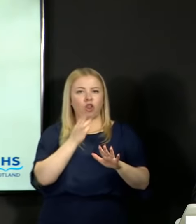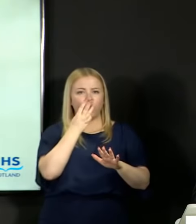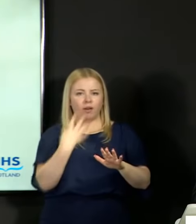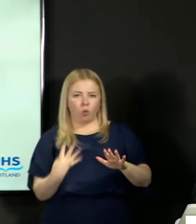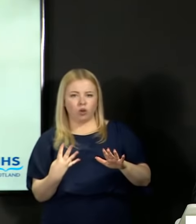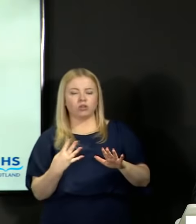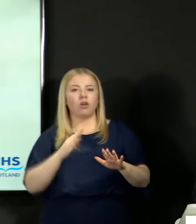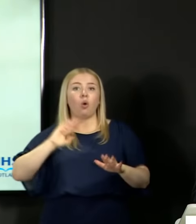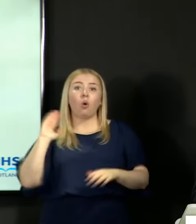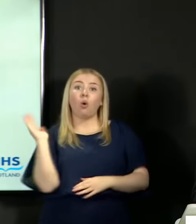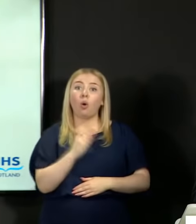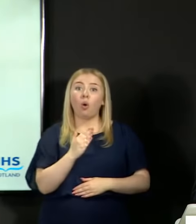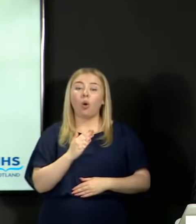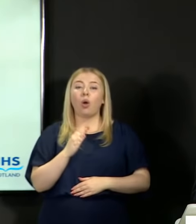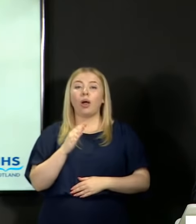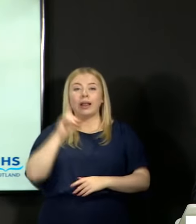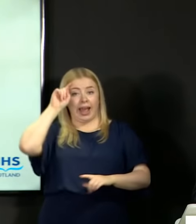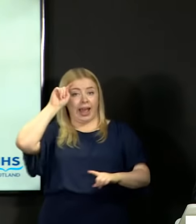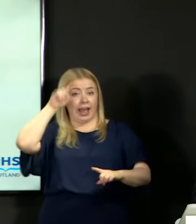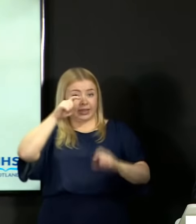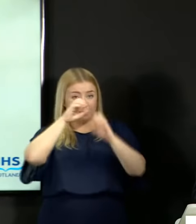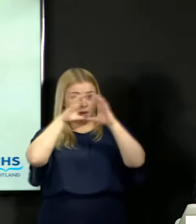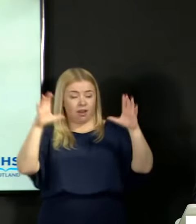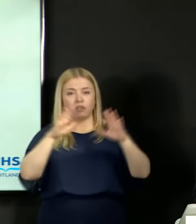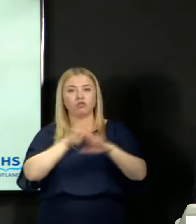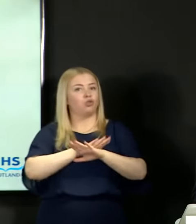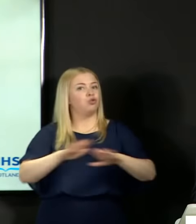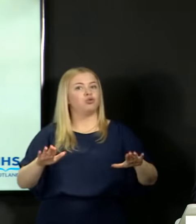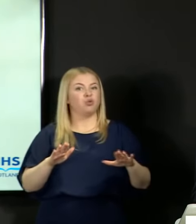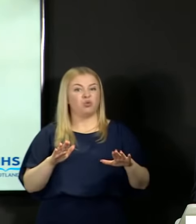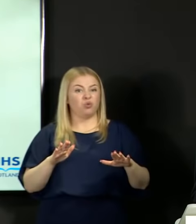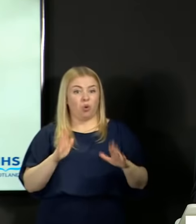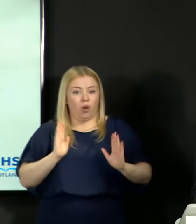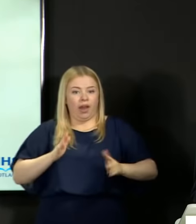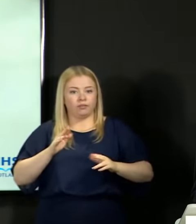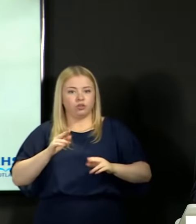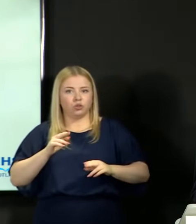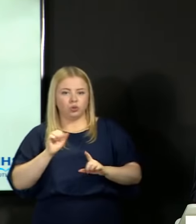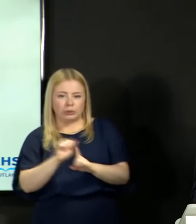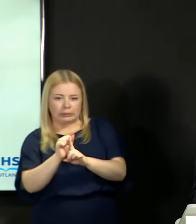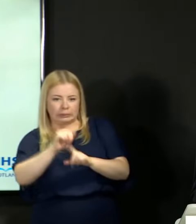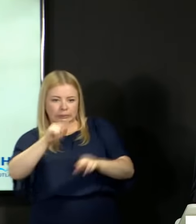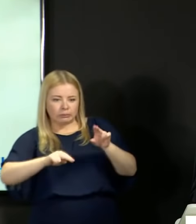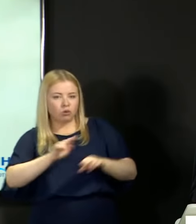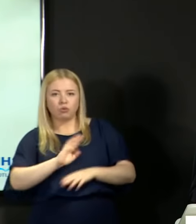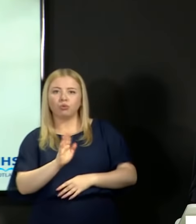grade estimates made had no need for any moderation by the Scottish Qualifications Authority